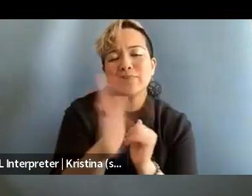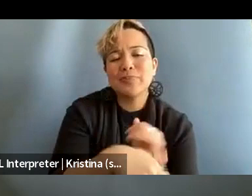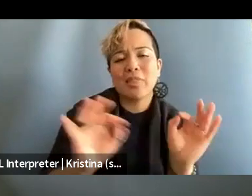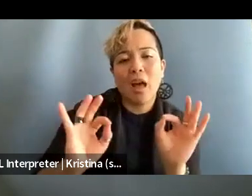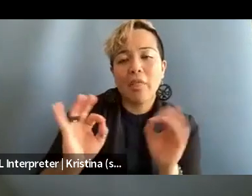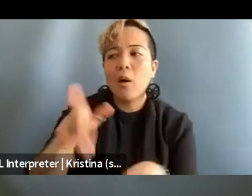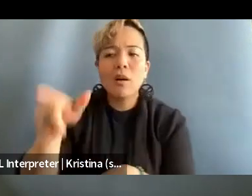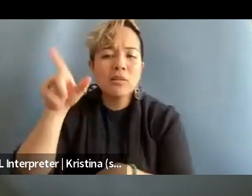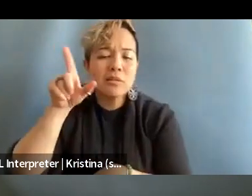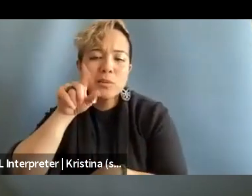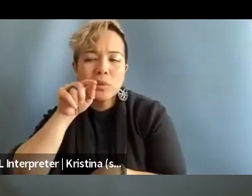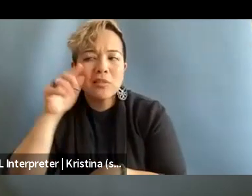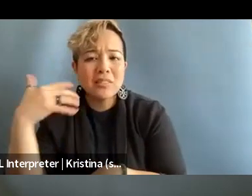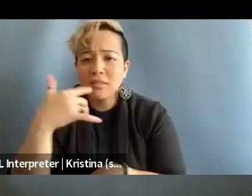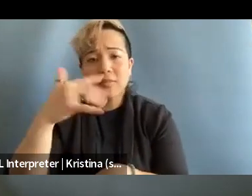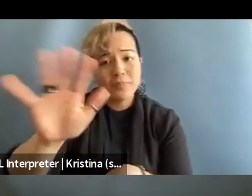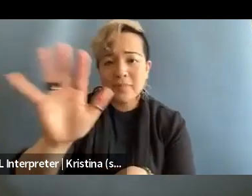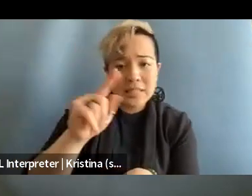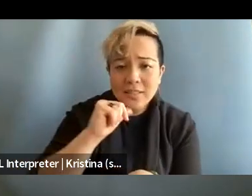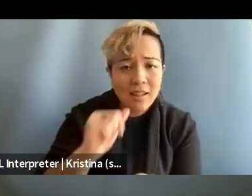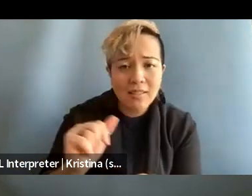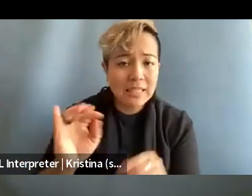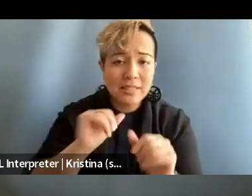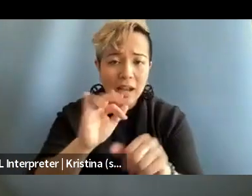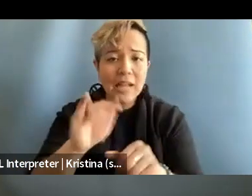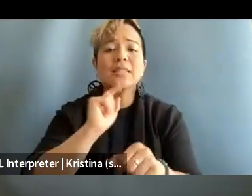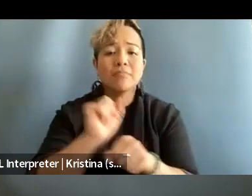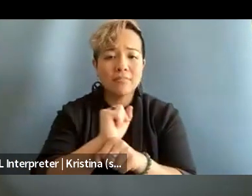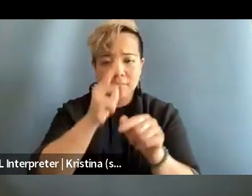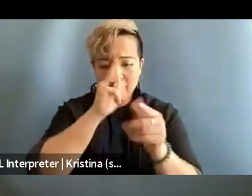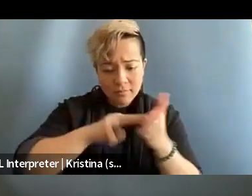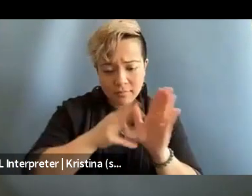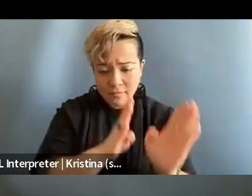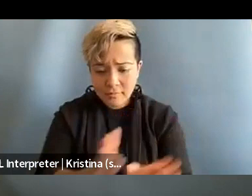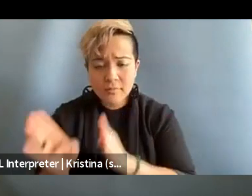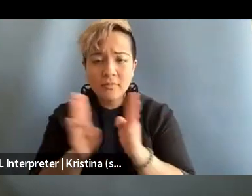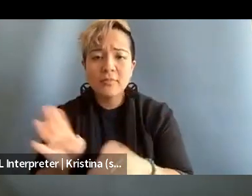It's not, it's orchestrated and led and directed in a very specific way.